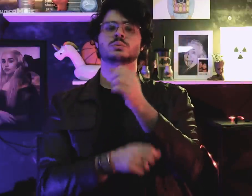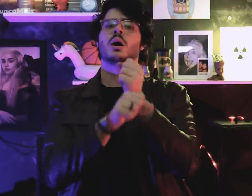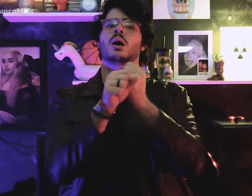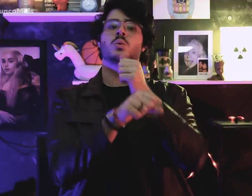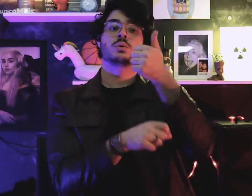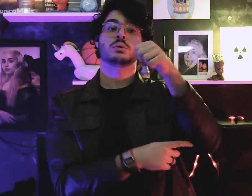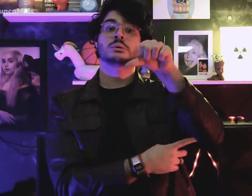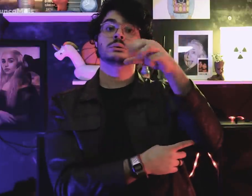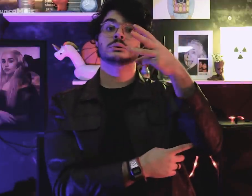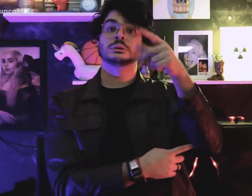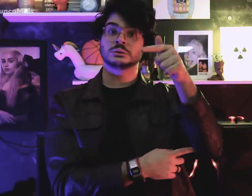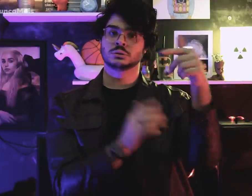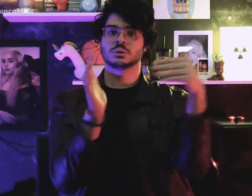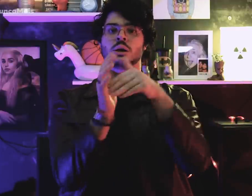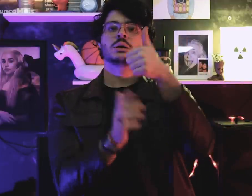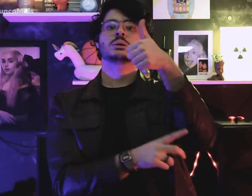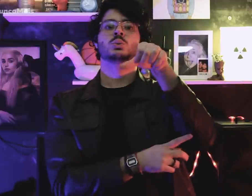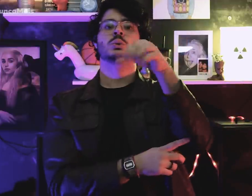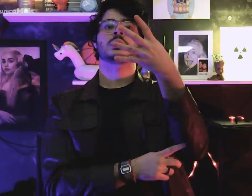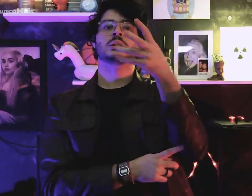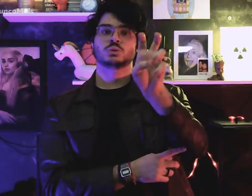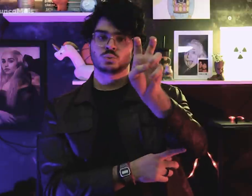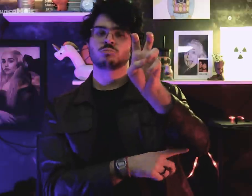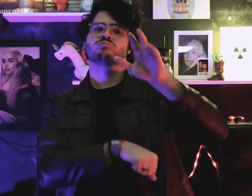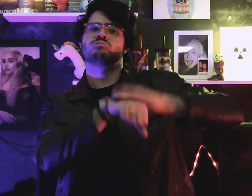from 1937 to 1945,